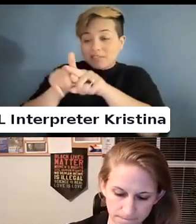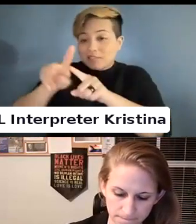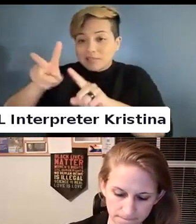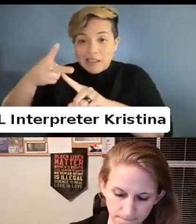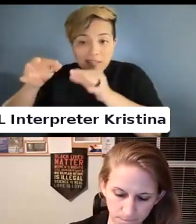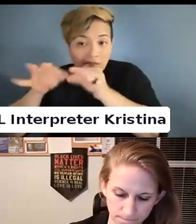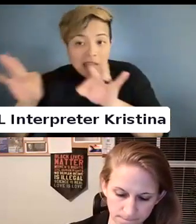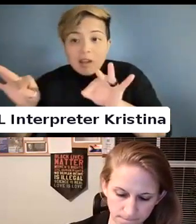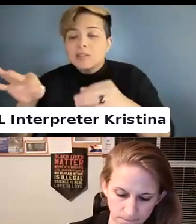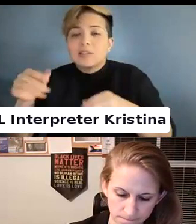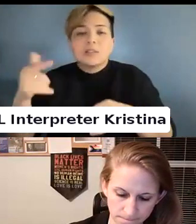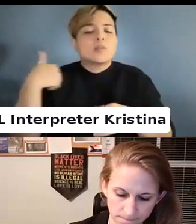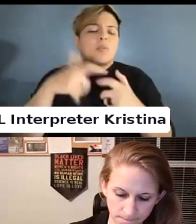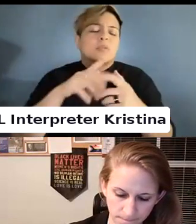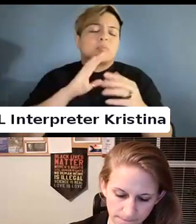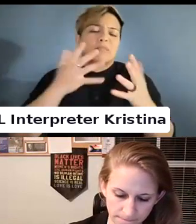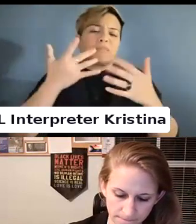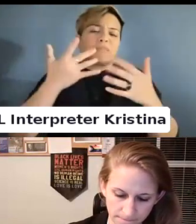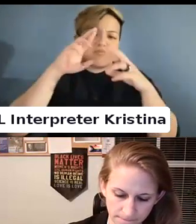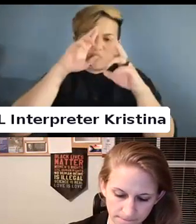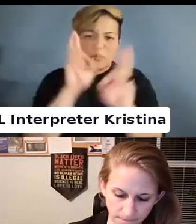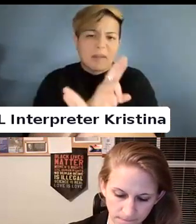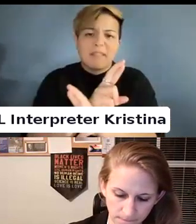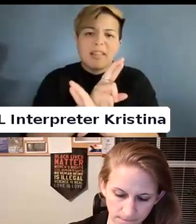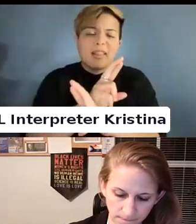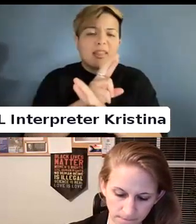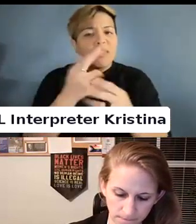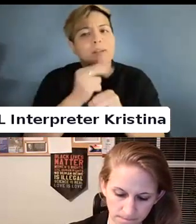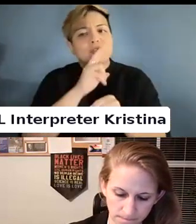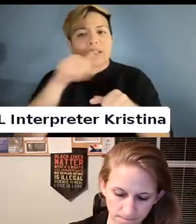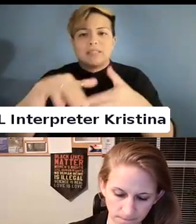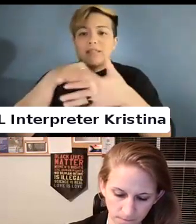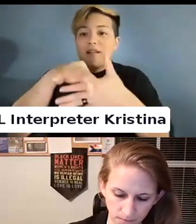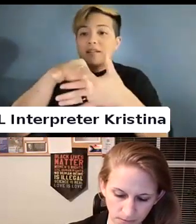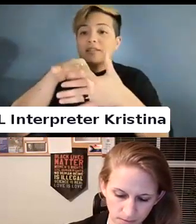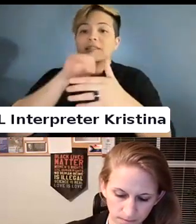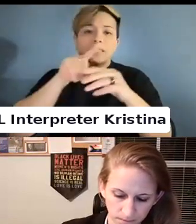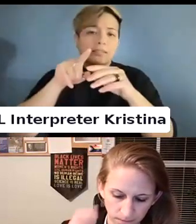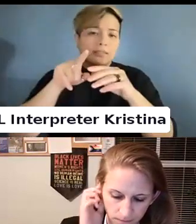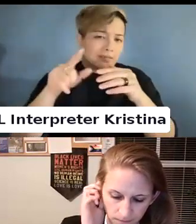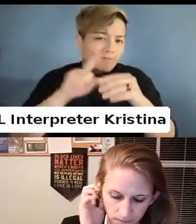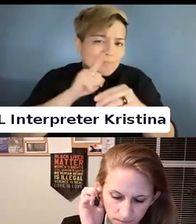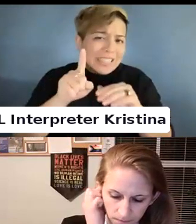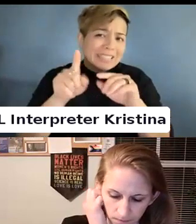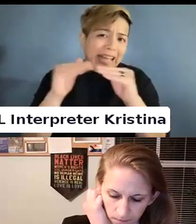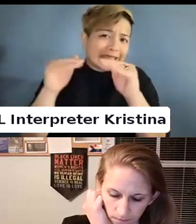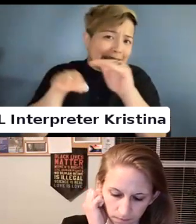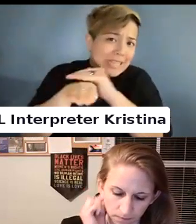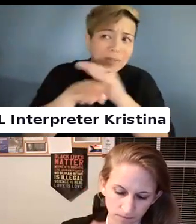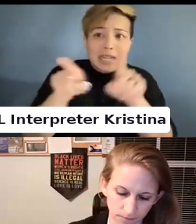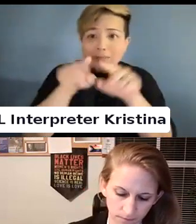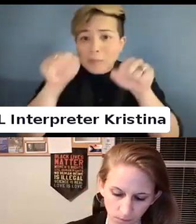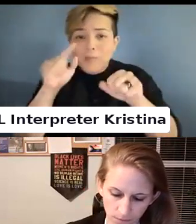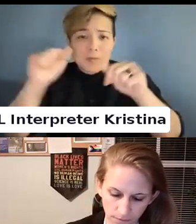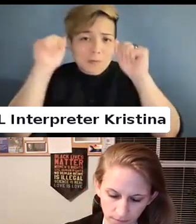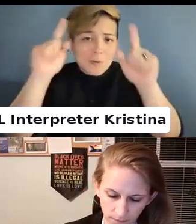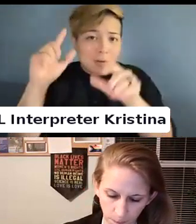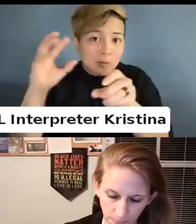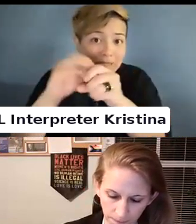How many want to be respectful and make sure this content is as accessible for all participants.